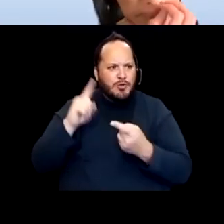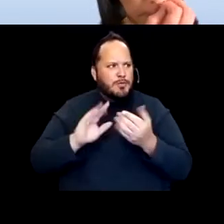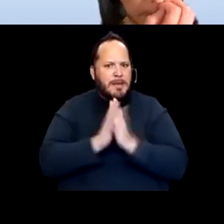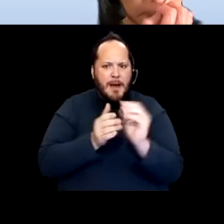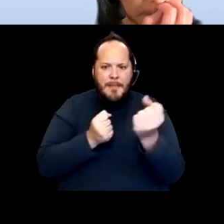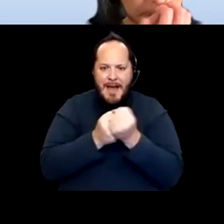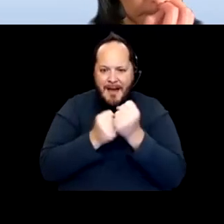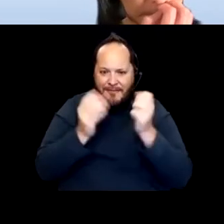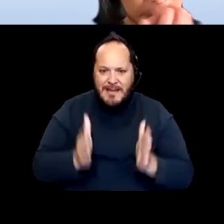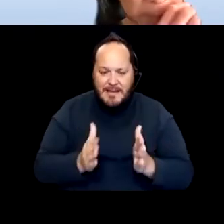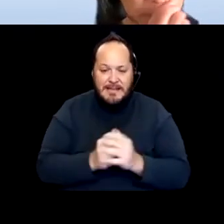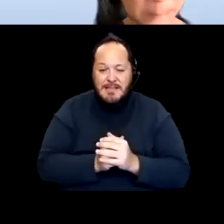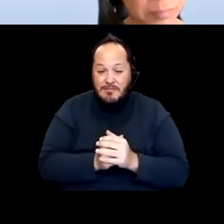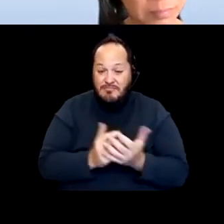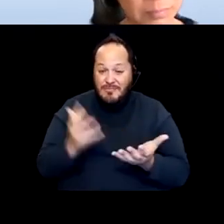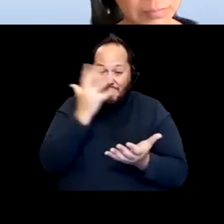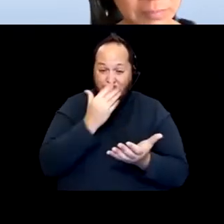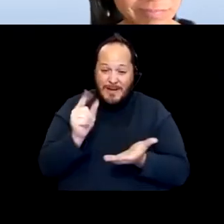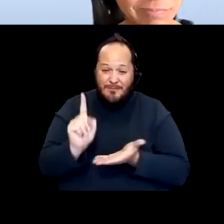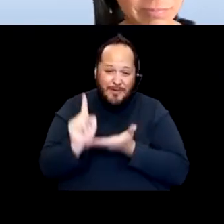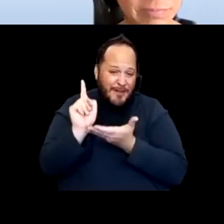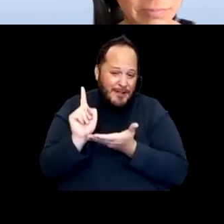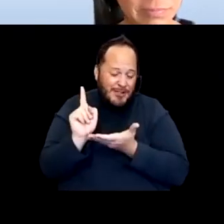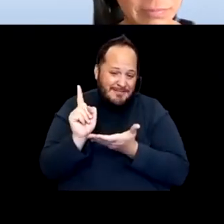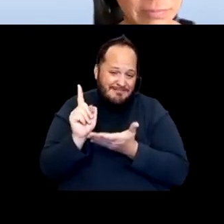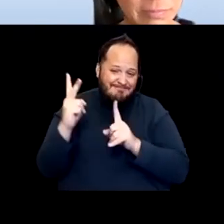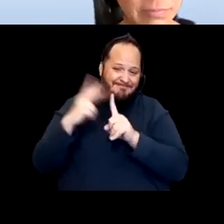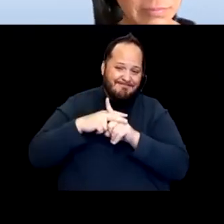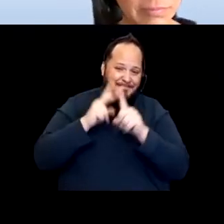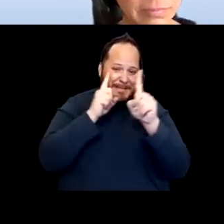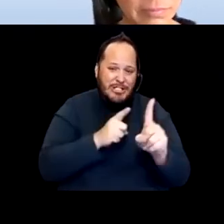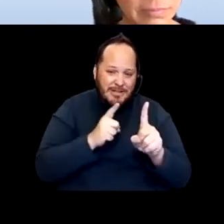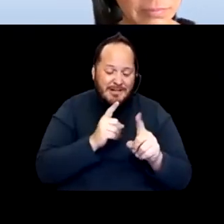So it's a pretty privileged mission. It really is. And I'm honored for what we have.